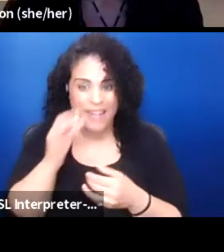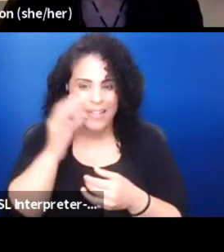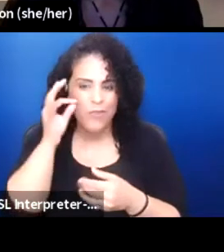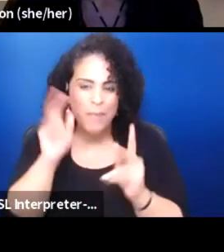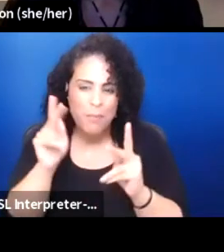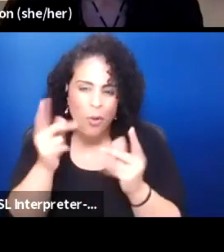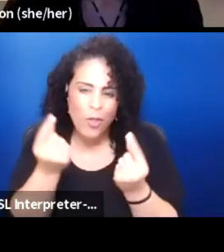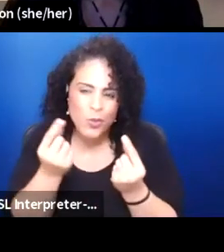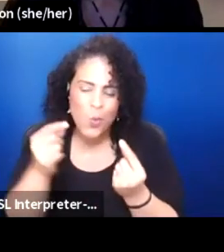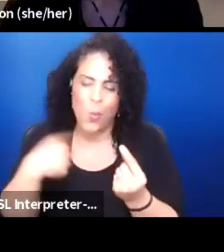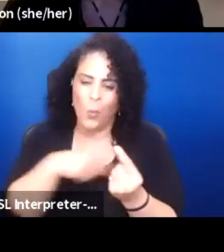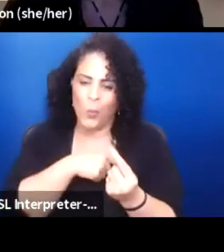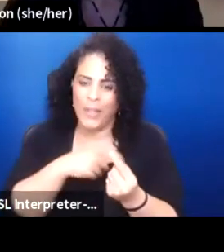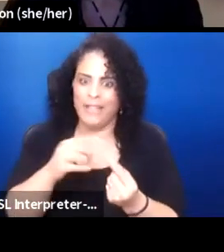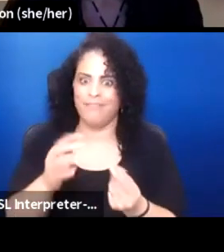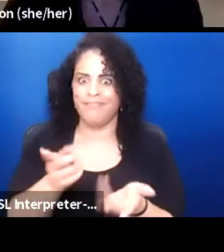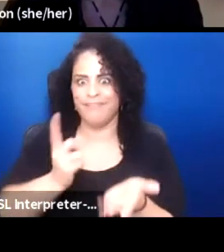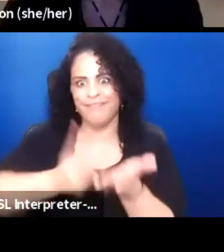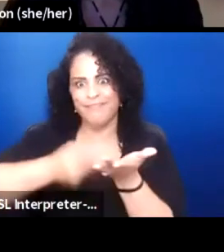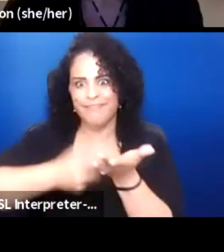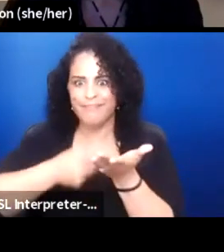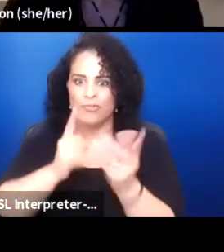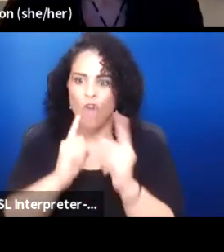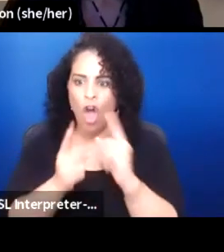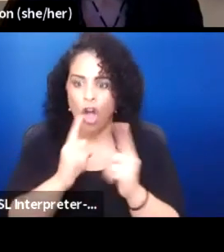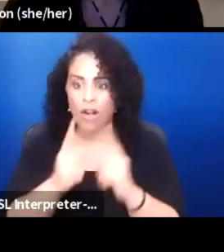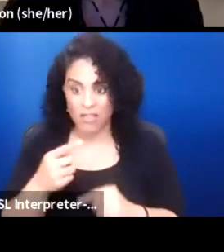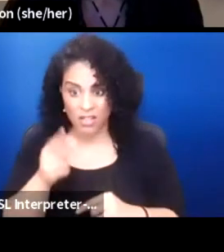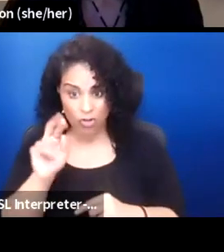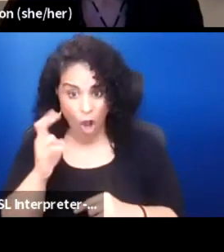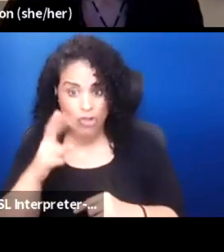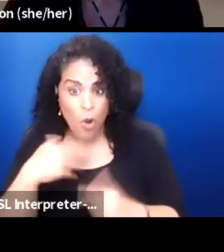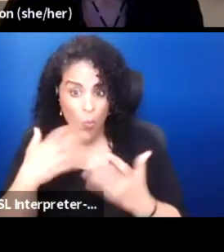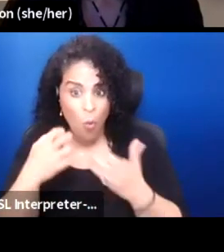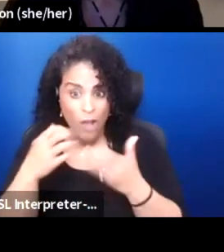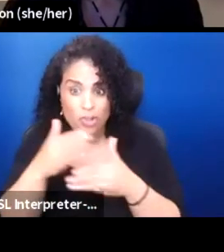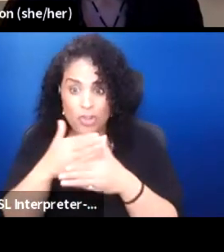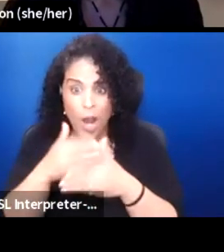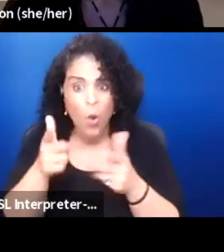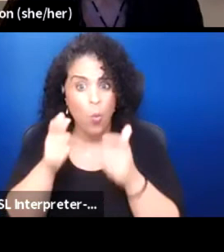So awesome. Yeah. But I wanna share a quick story then because I'm not saying we don't have power